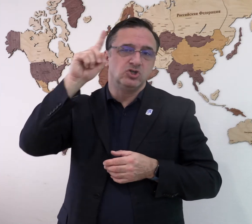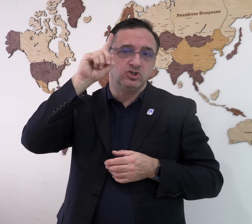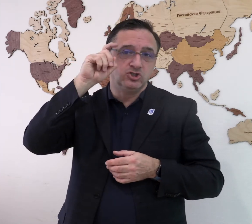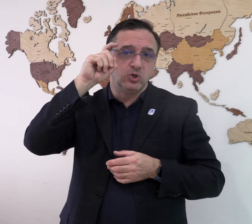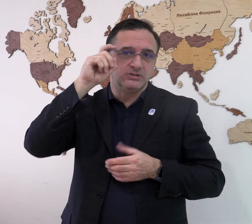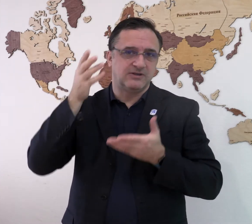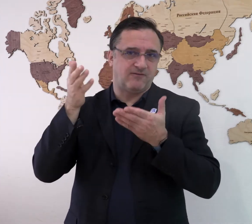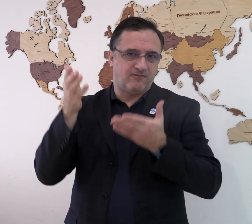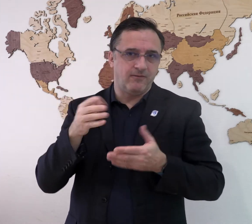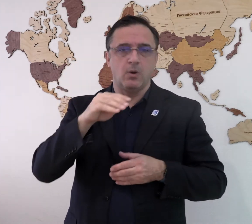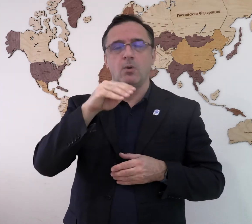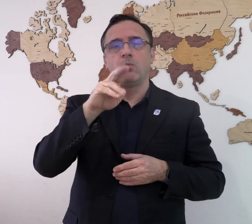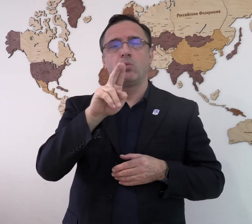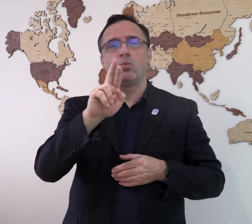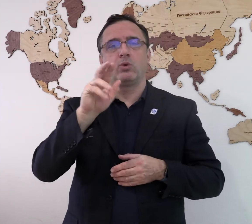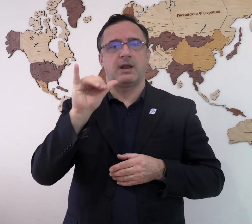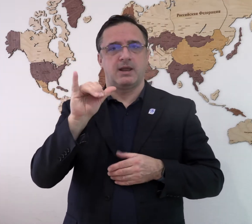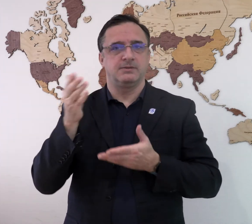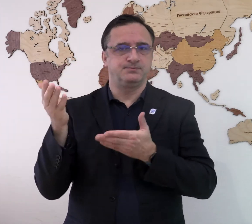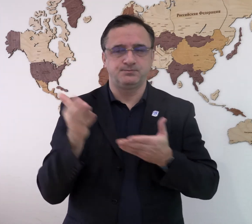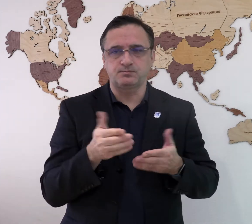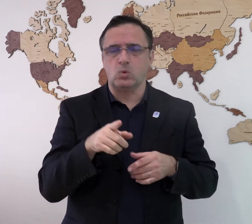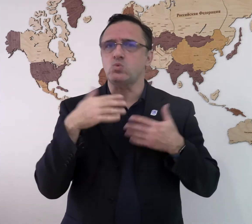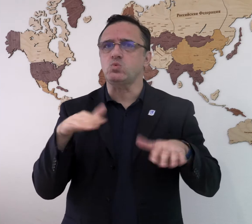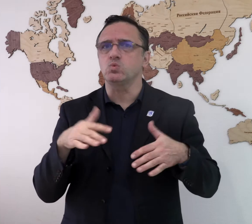Due to the tense epidemiological situation,